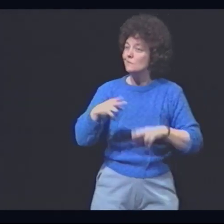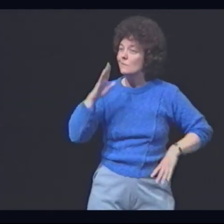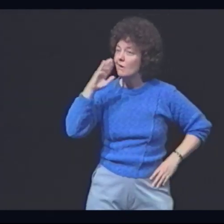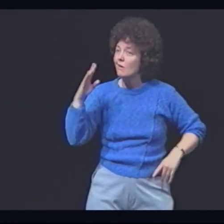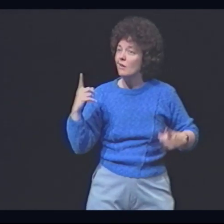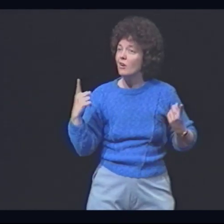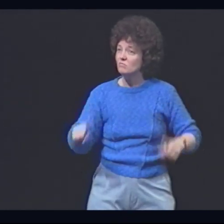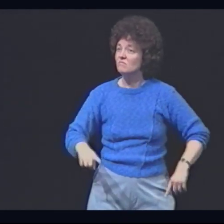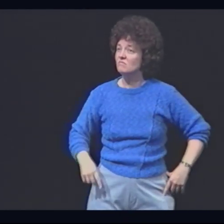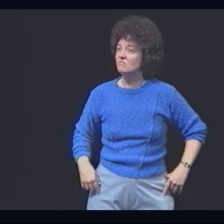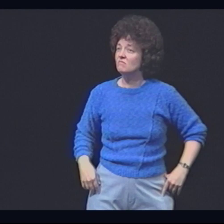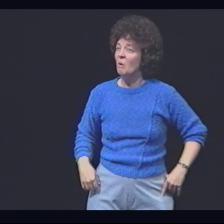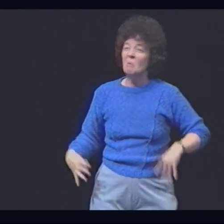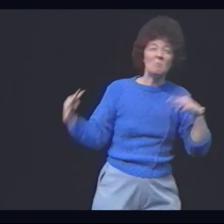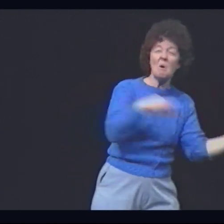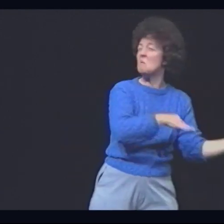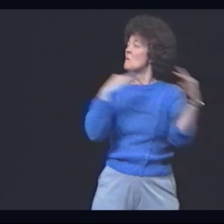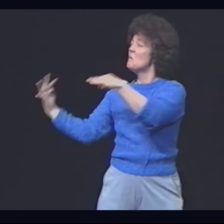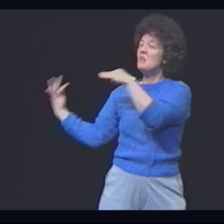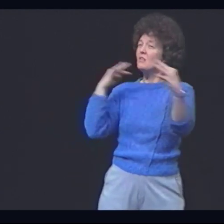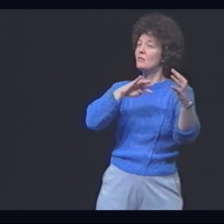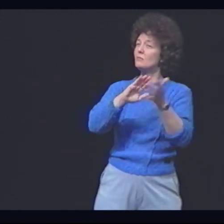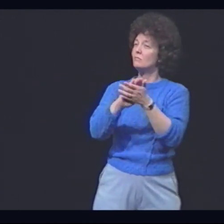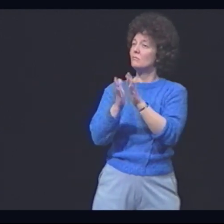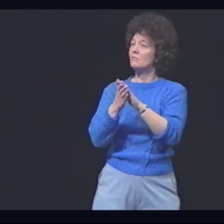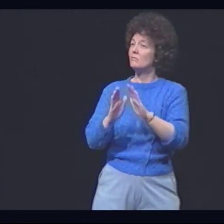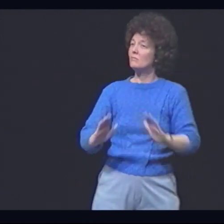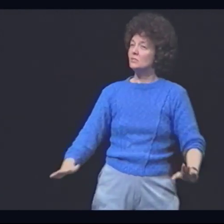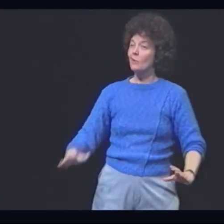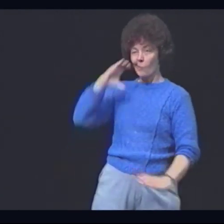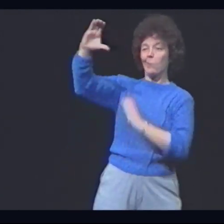There soon will come a time when war gives way to peace